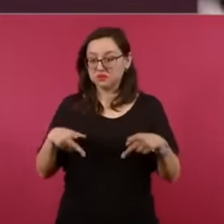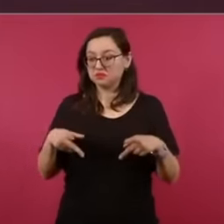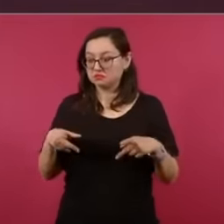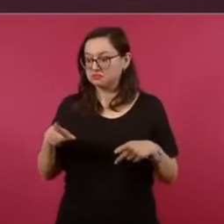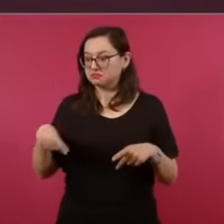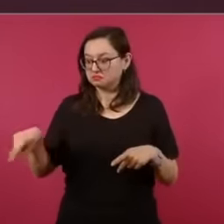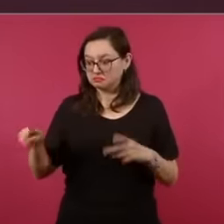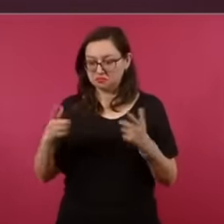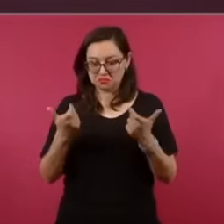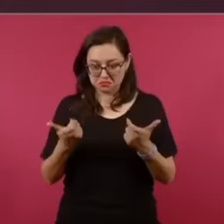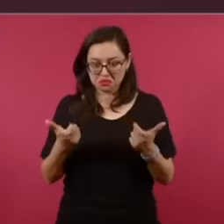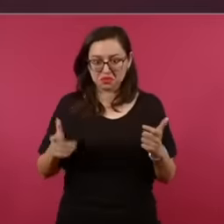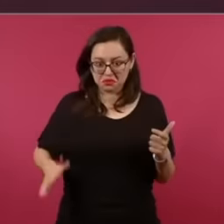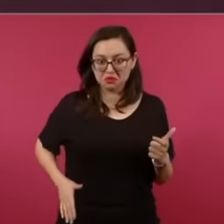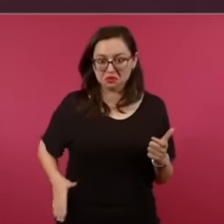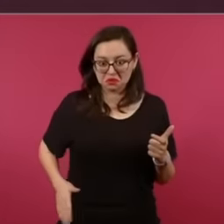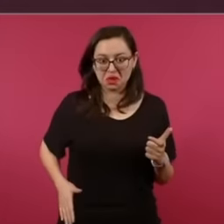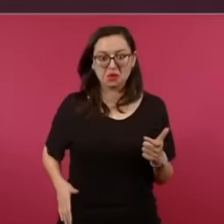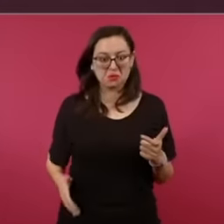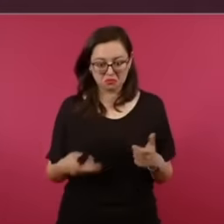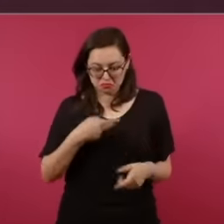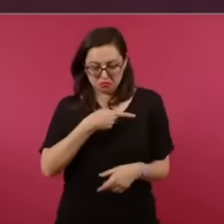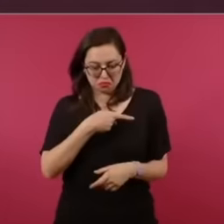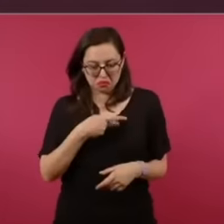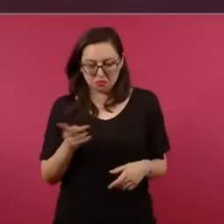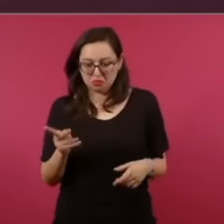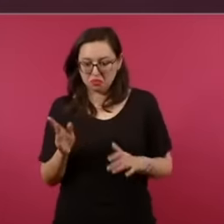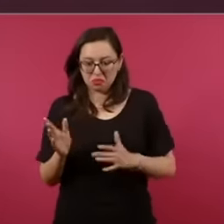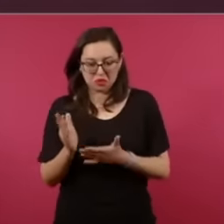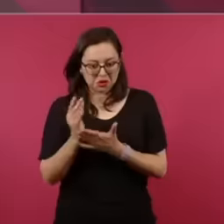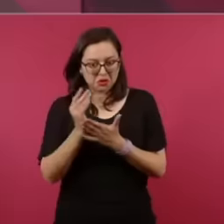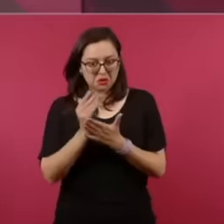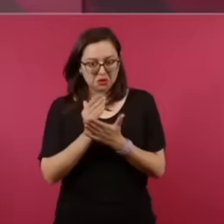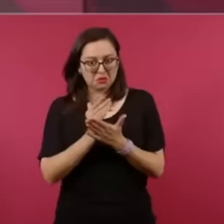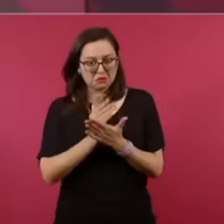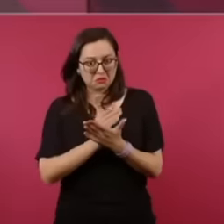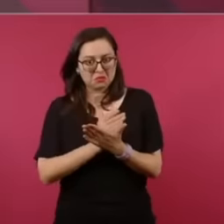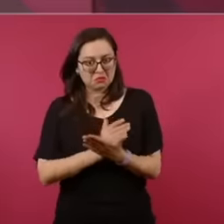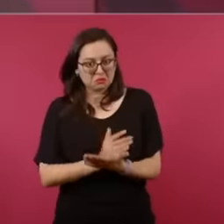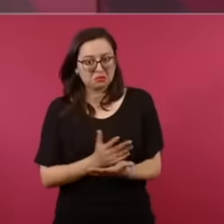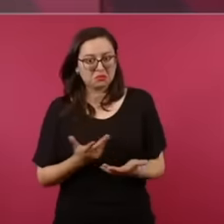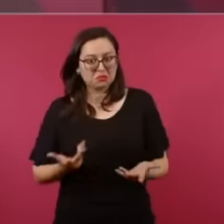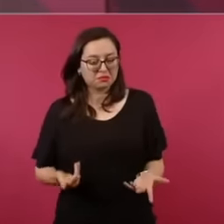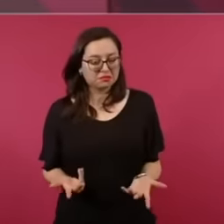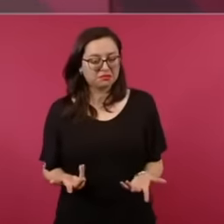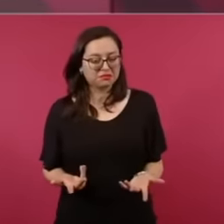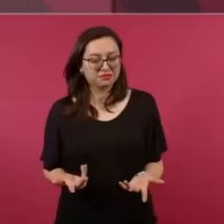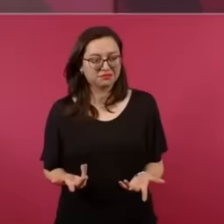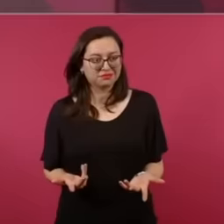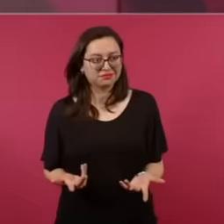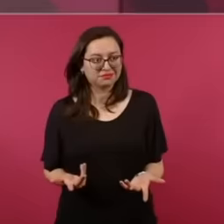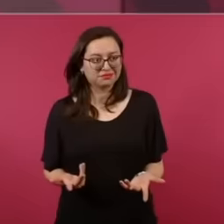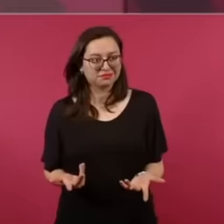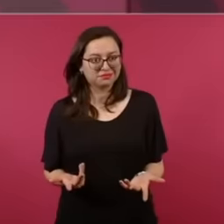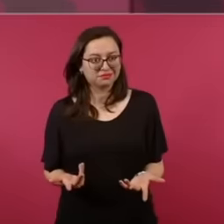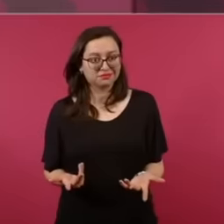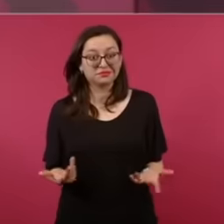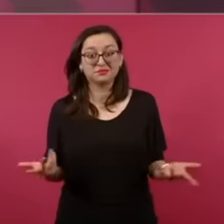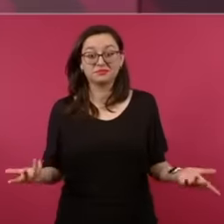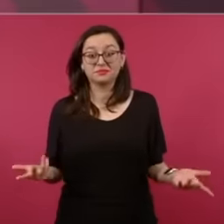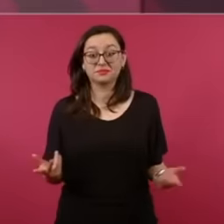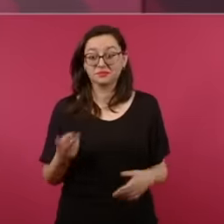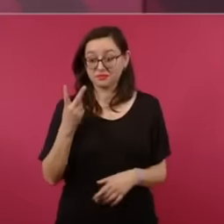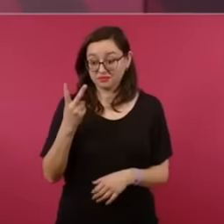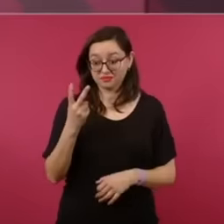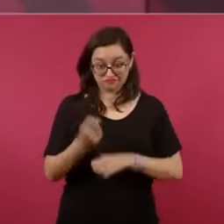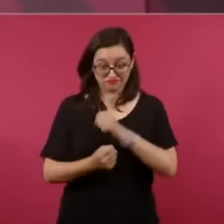also in The last two years there have been records in